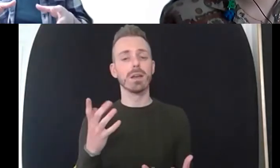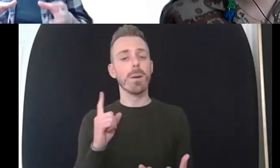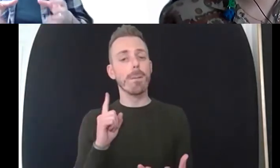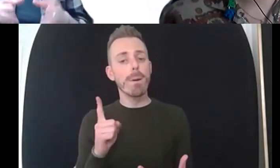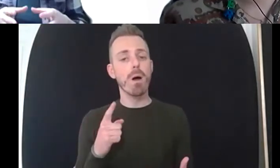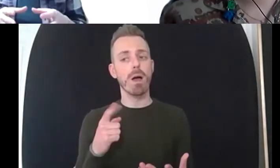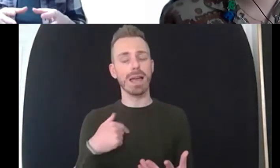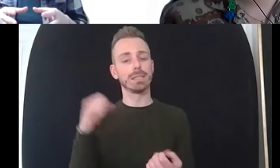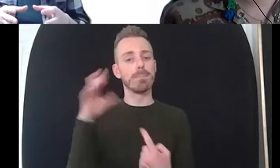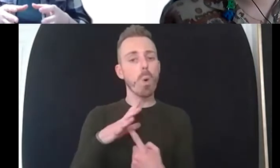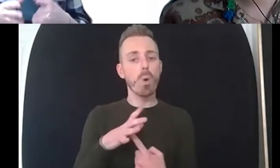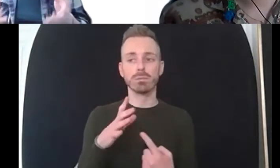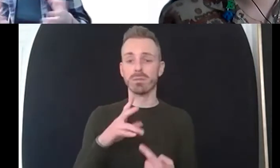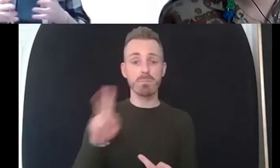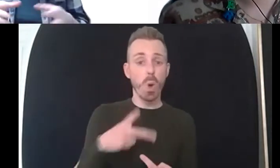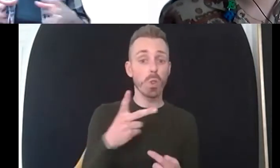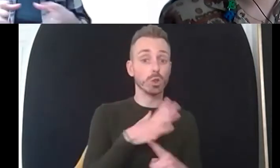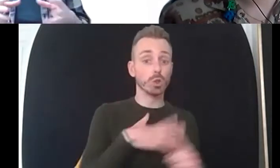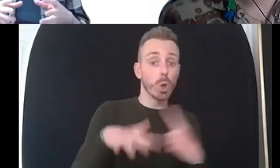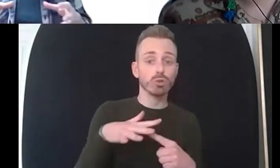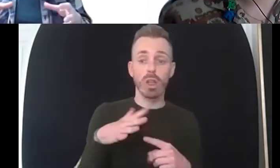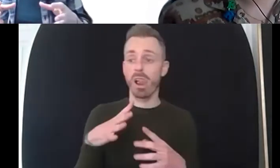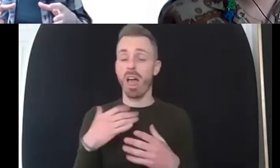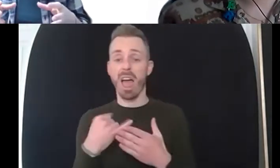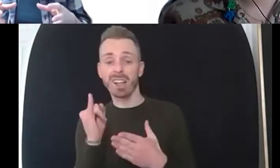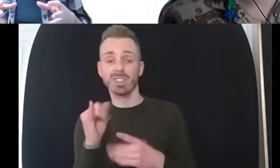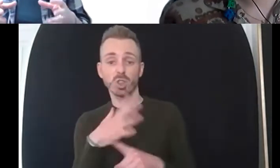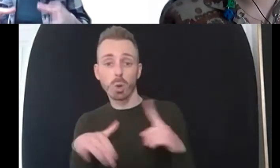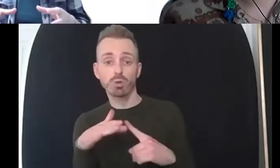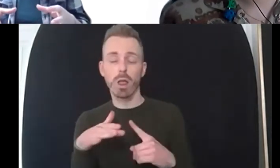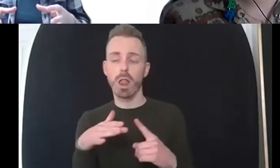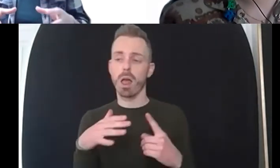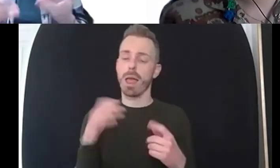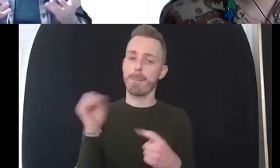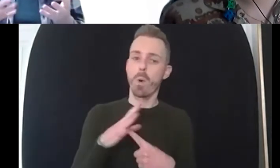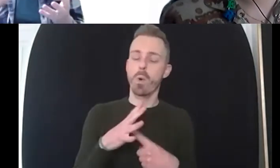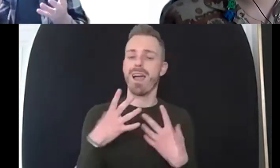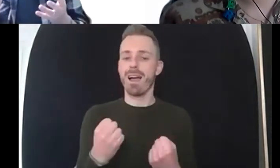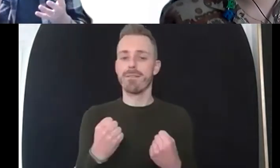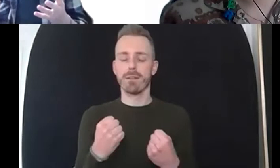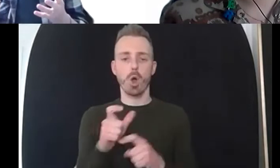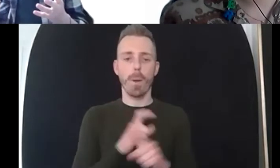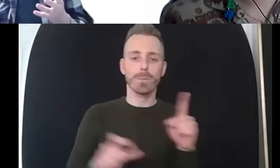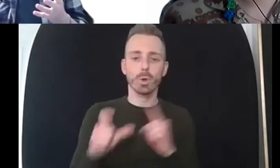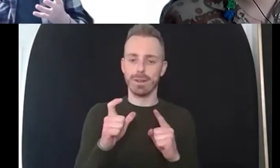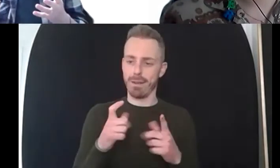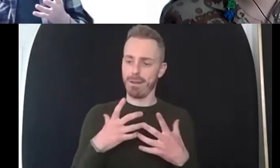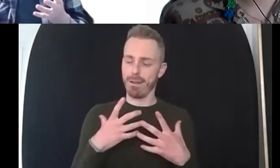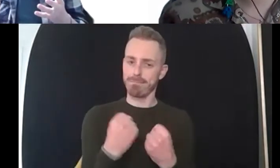and particularly i can remember coming out myself and not knowing it's back in them it'd be in the